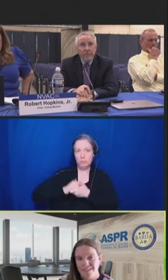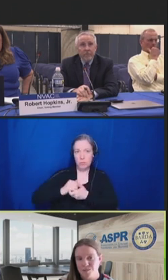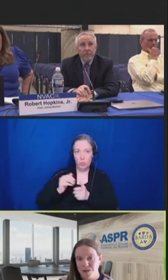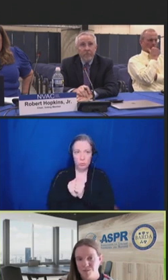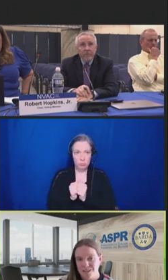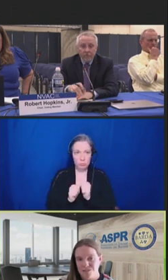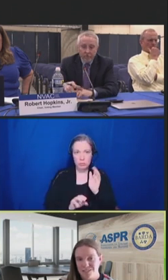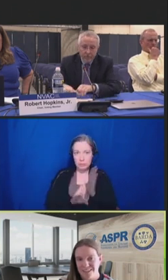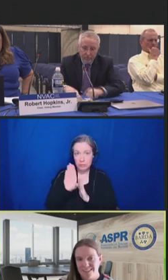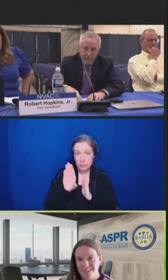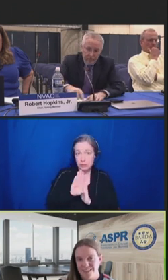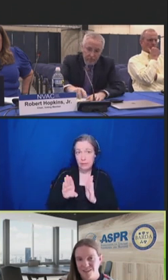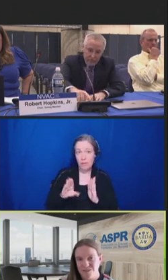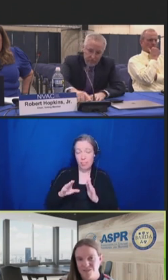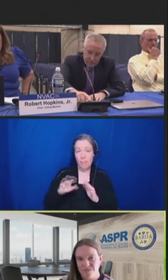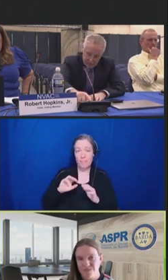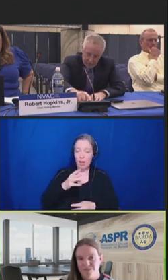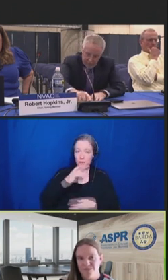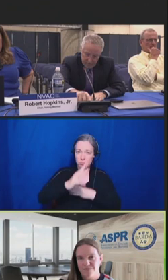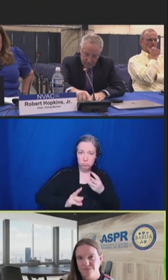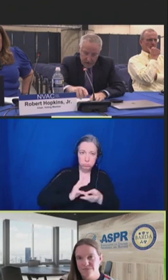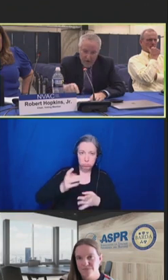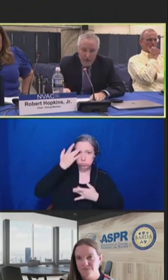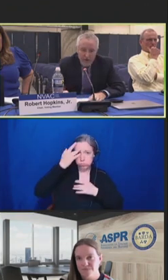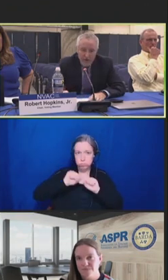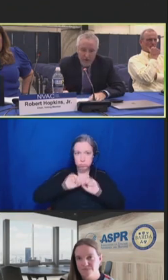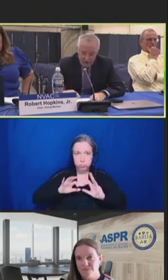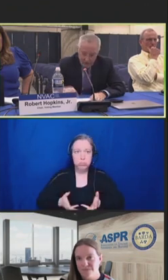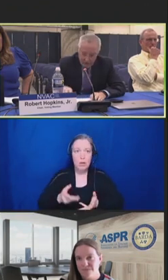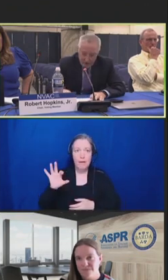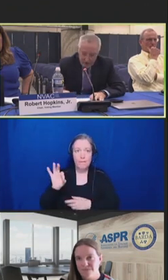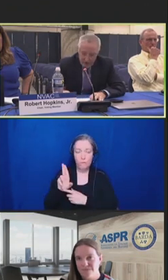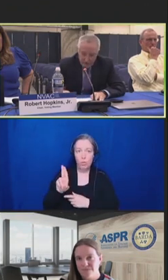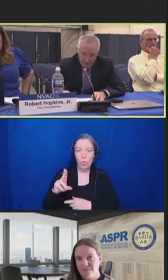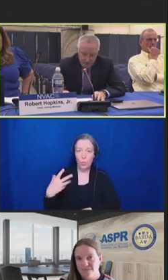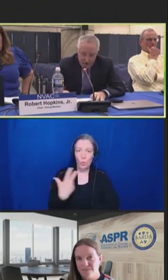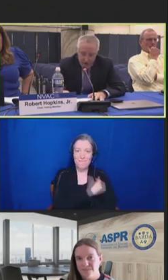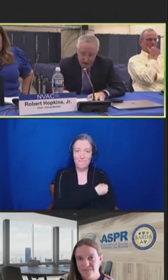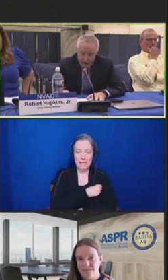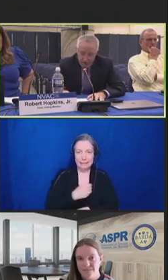And that's my update for today. Thank you. Robert Hopkins, Jr.: Thank you very much.